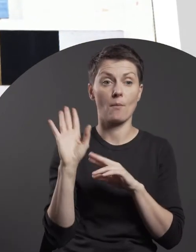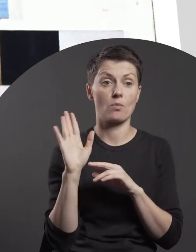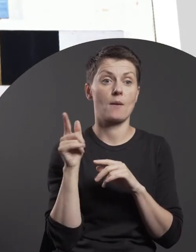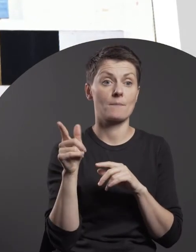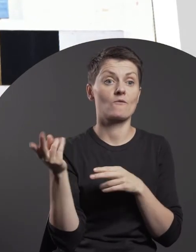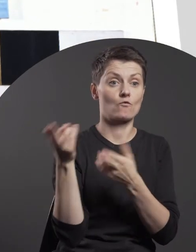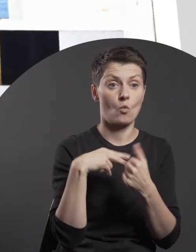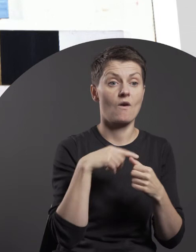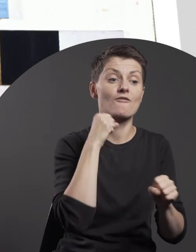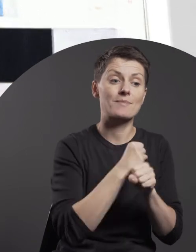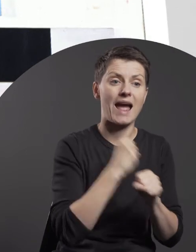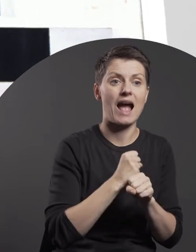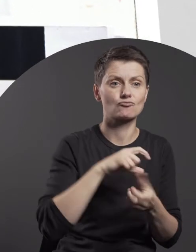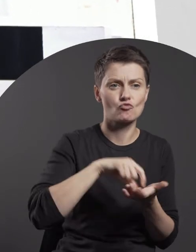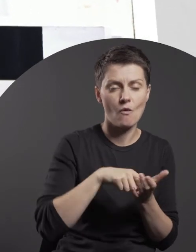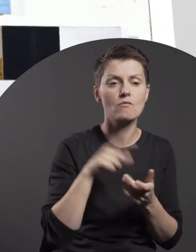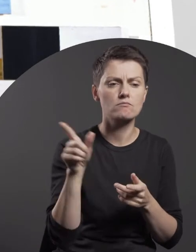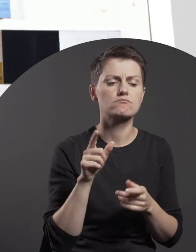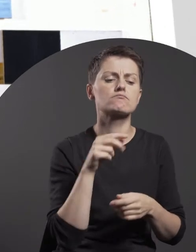while painting the images back in his studio.